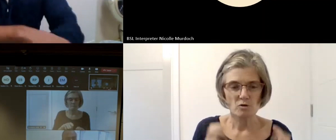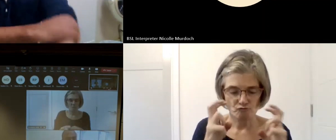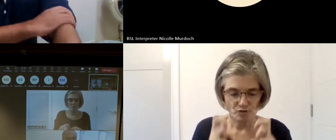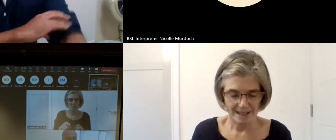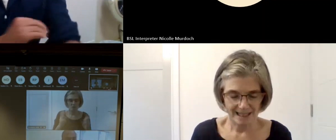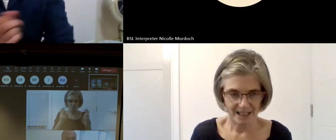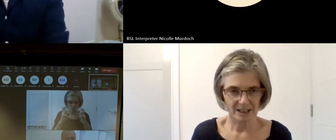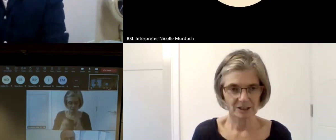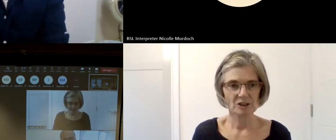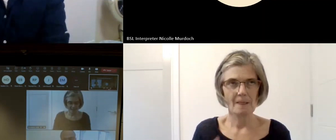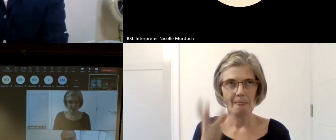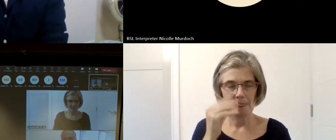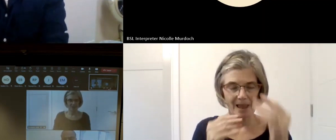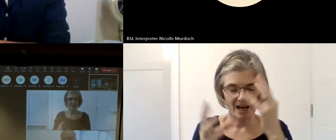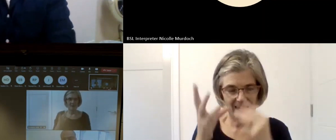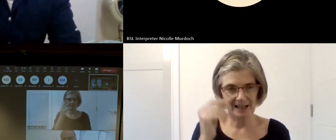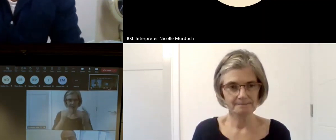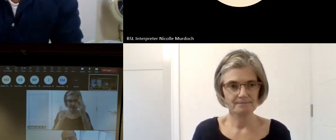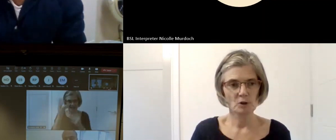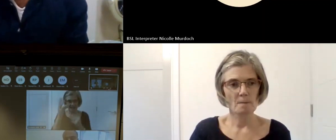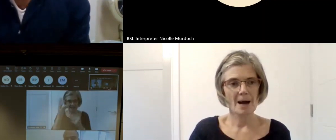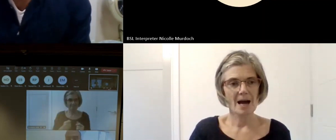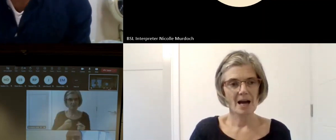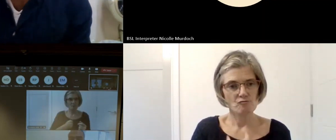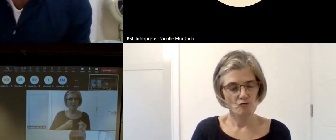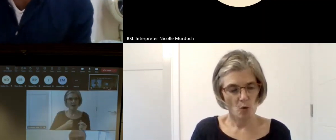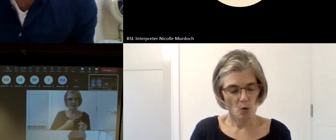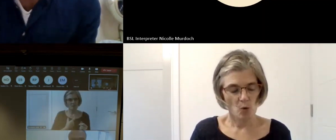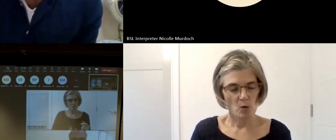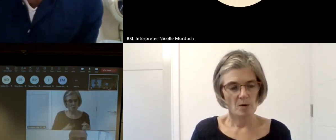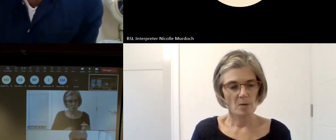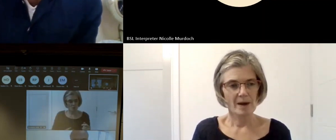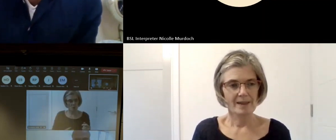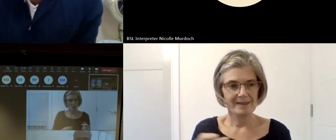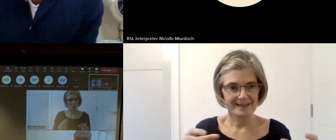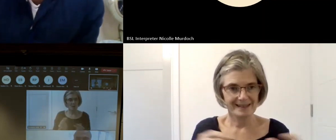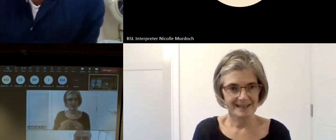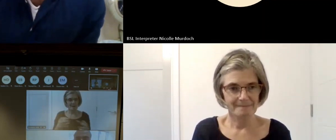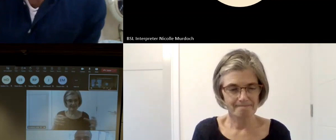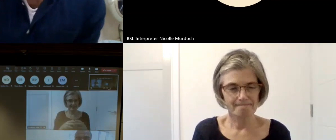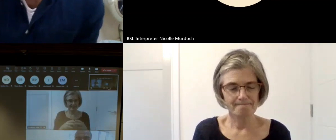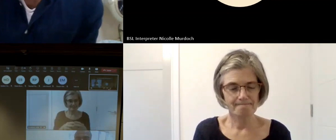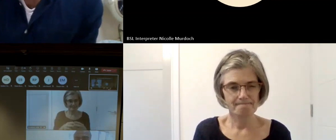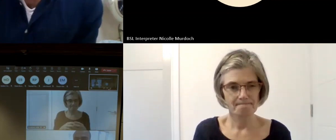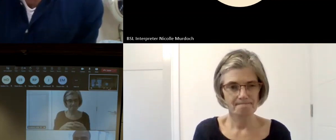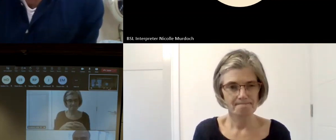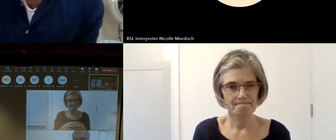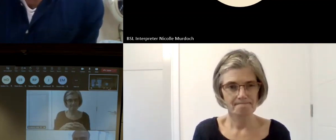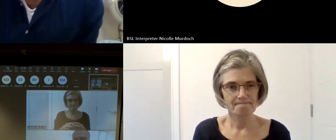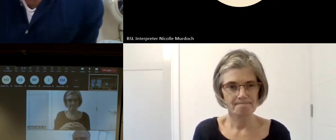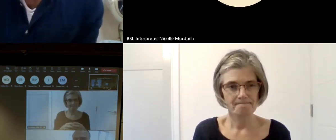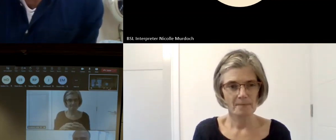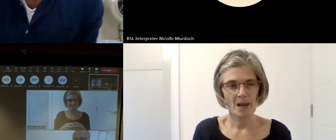my my team mate Laura our role is to sort of look at how we can take those Collections and Implement